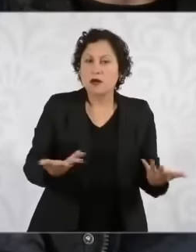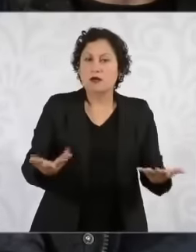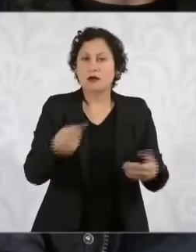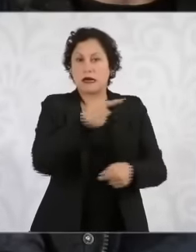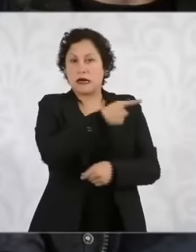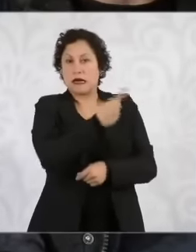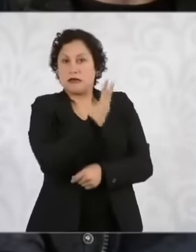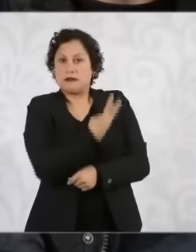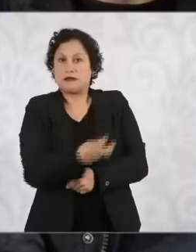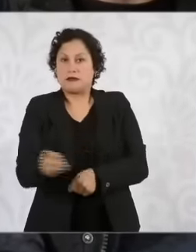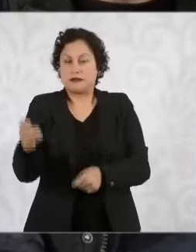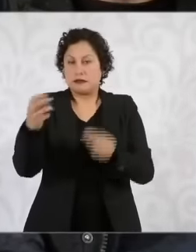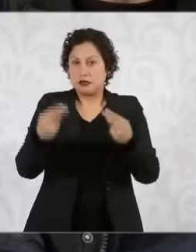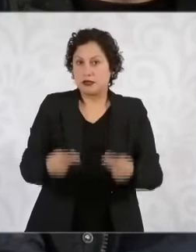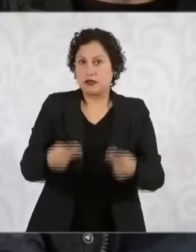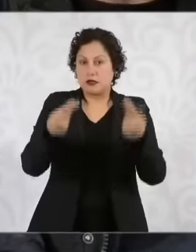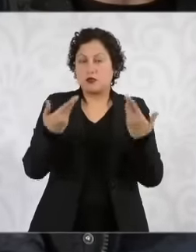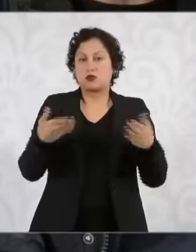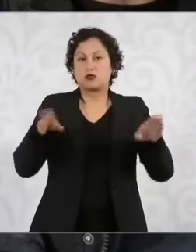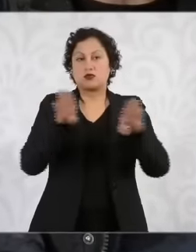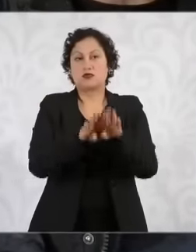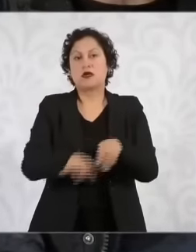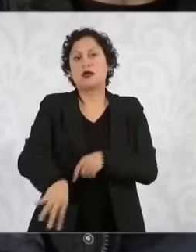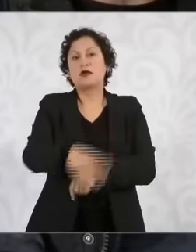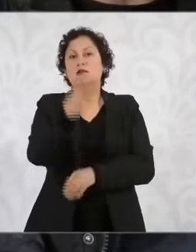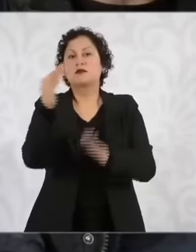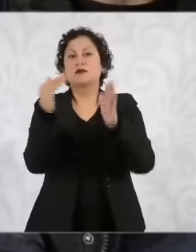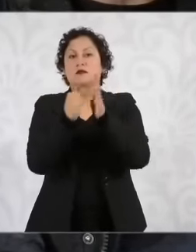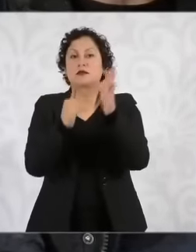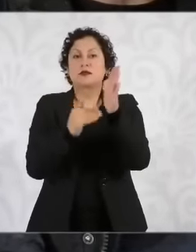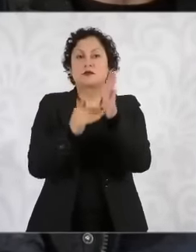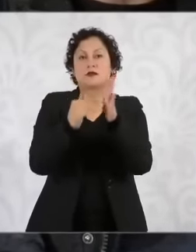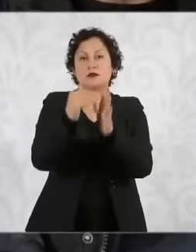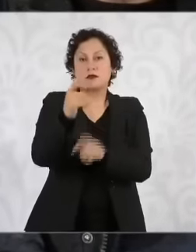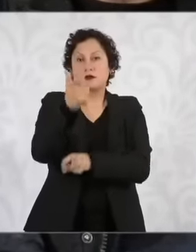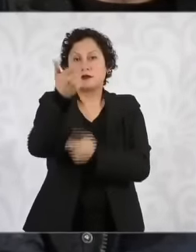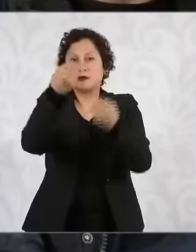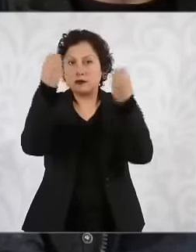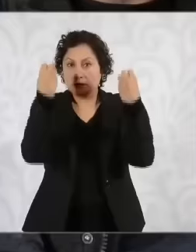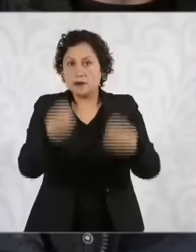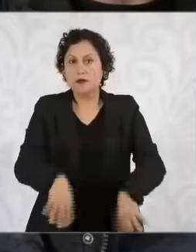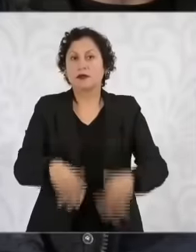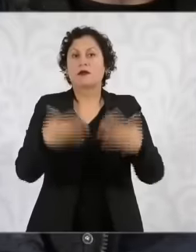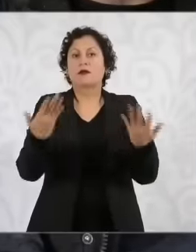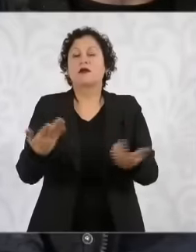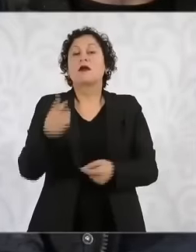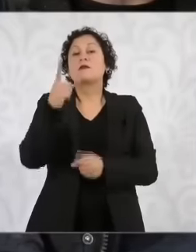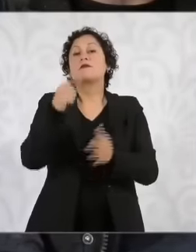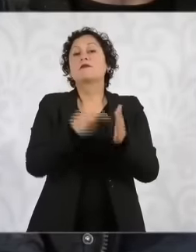closed, 14 billion pesos lost, more than 100 jobs that have also been lost due to